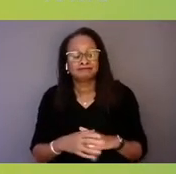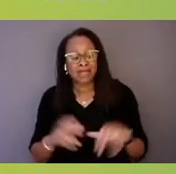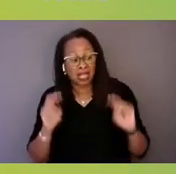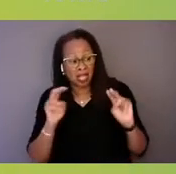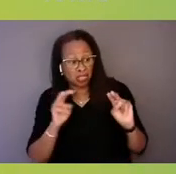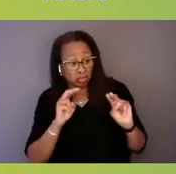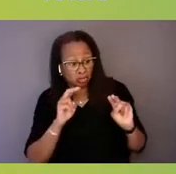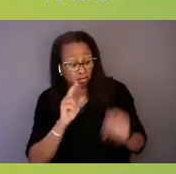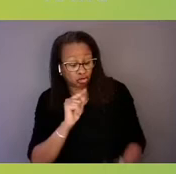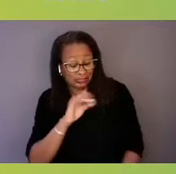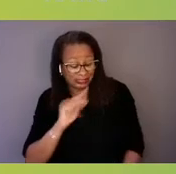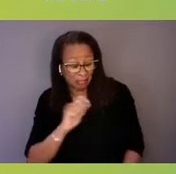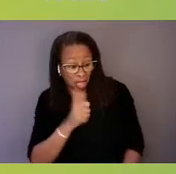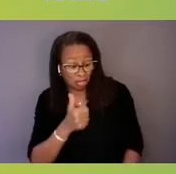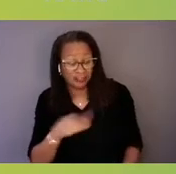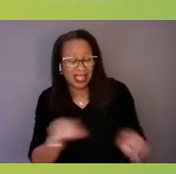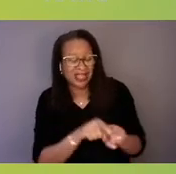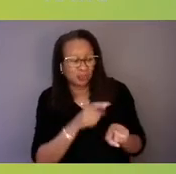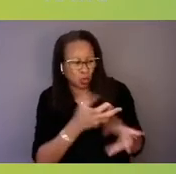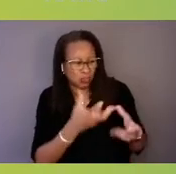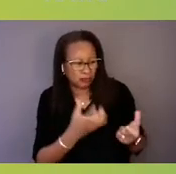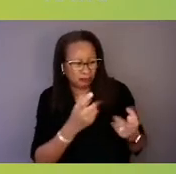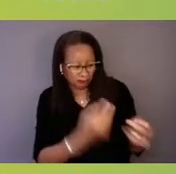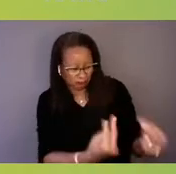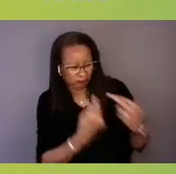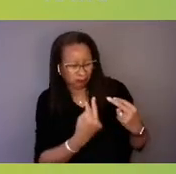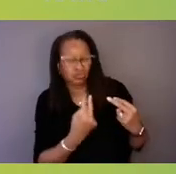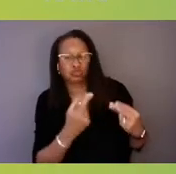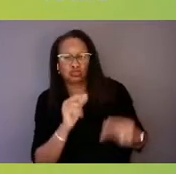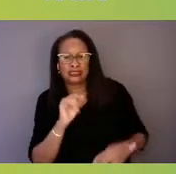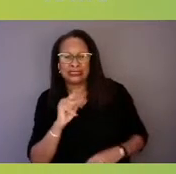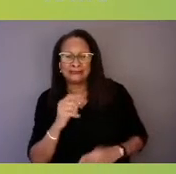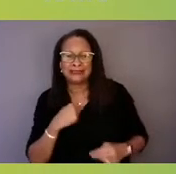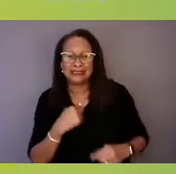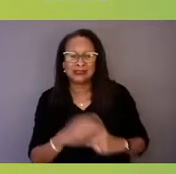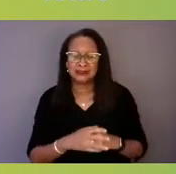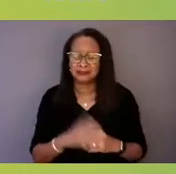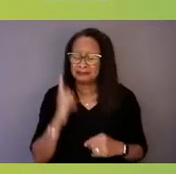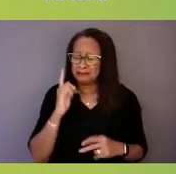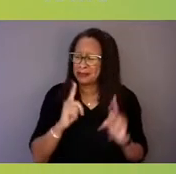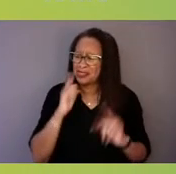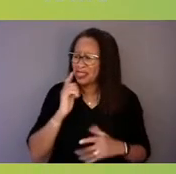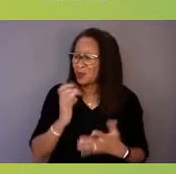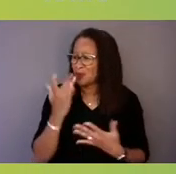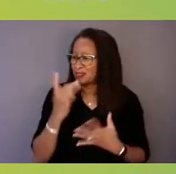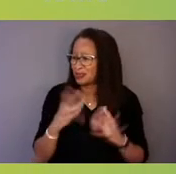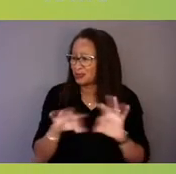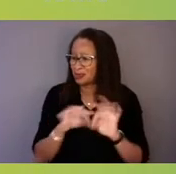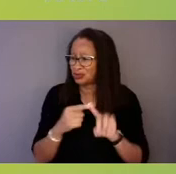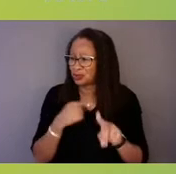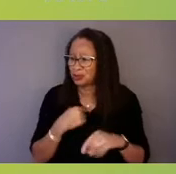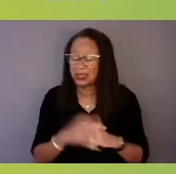So people are wondering, "Well, why is this important to me?" Well, think about the fact that our criminal justice system